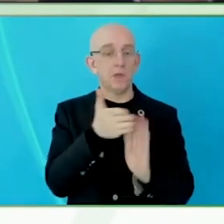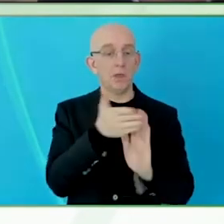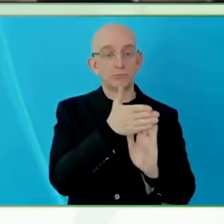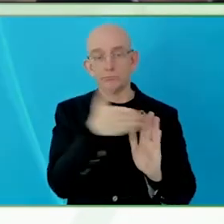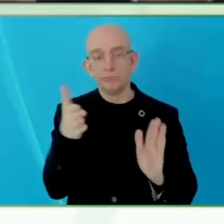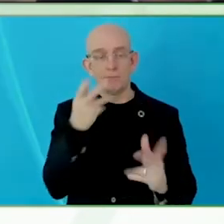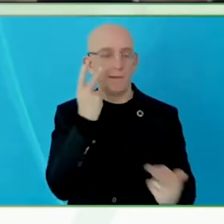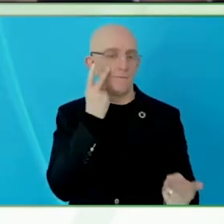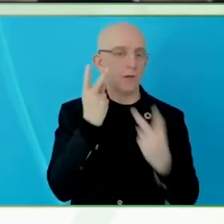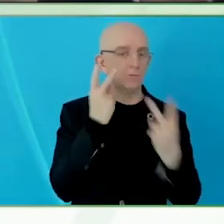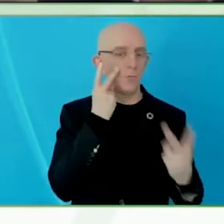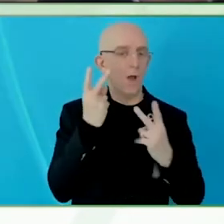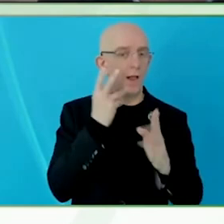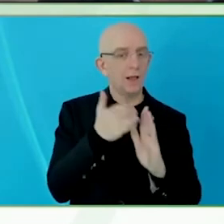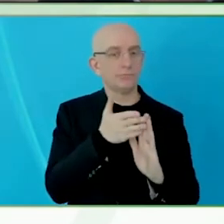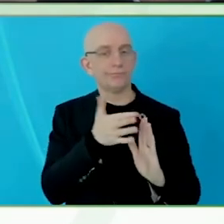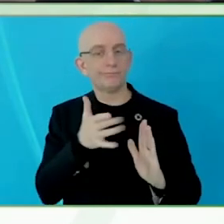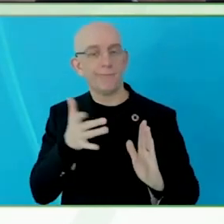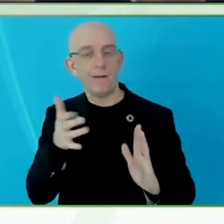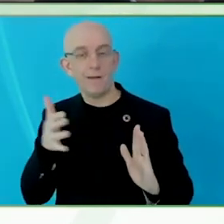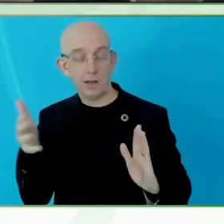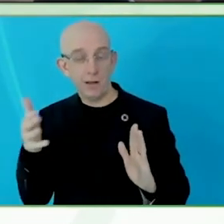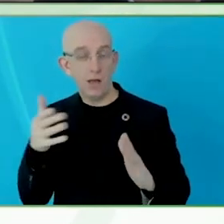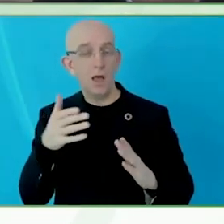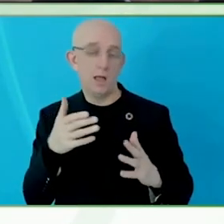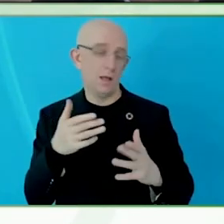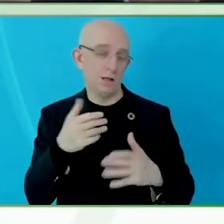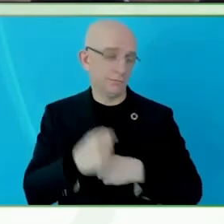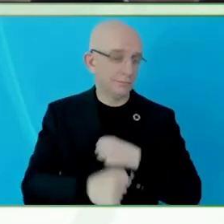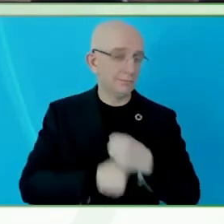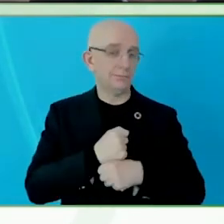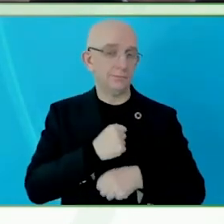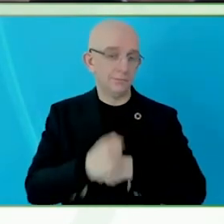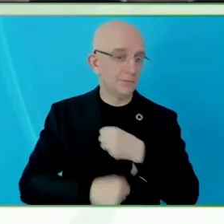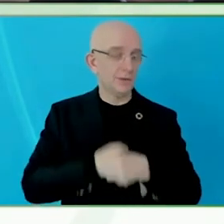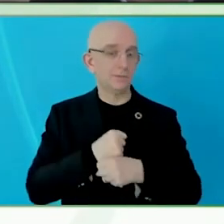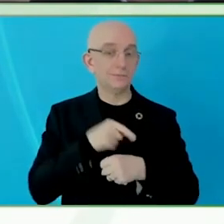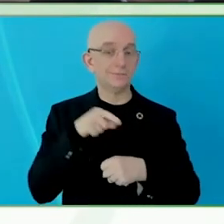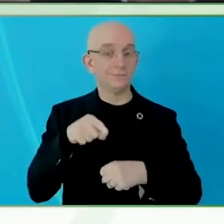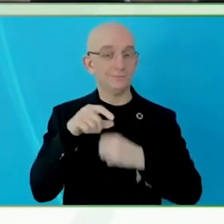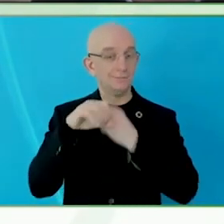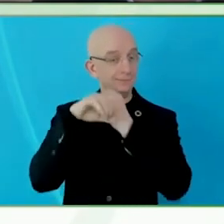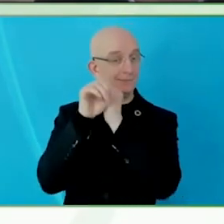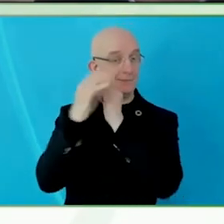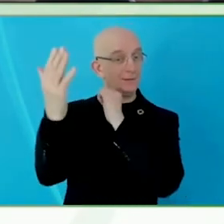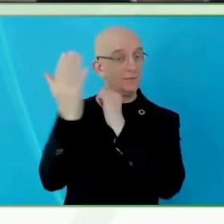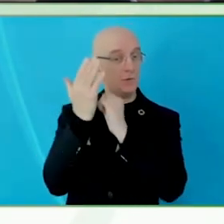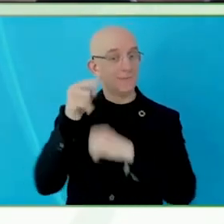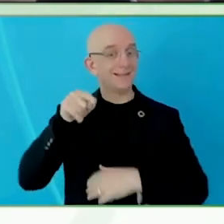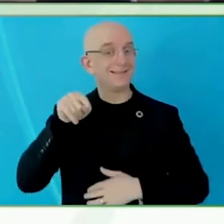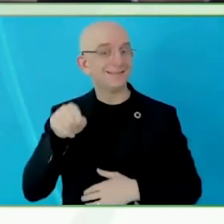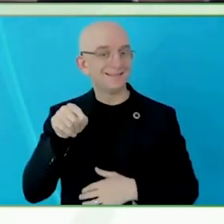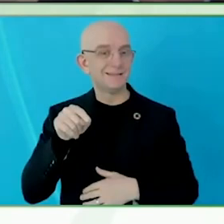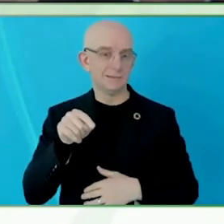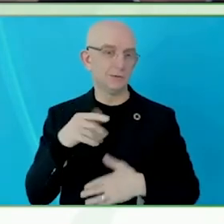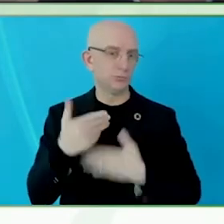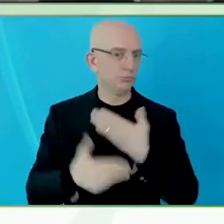nature are blind to the human eye. Space science communication, by nature, would be blind today, I